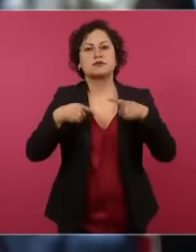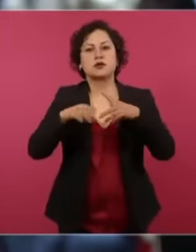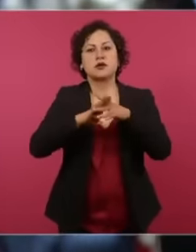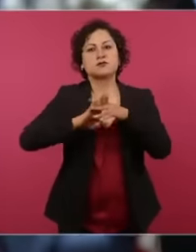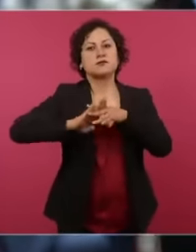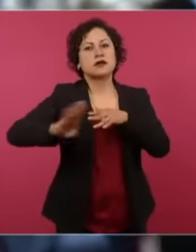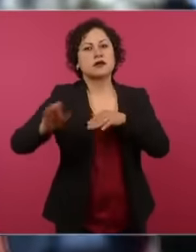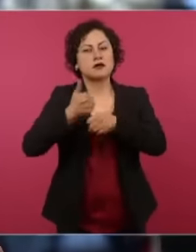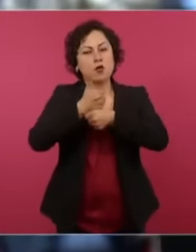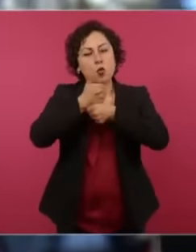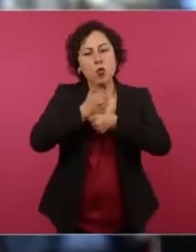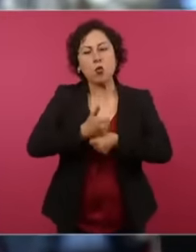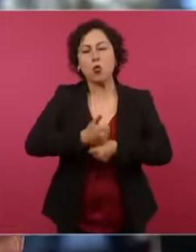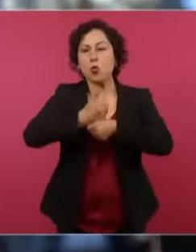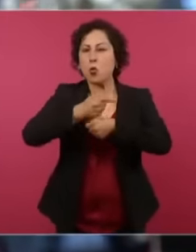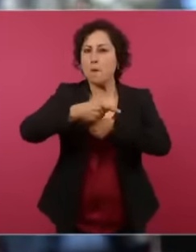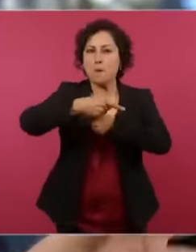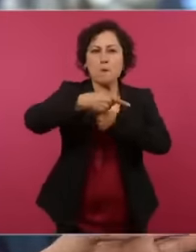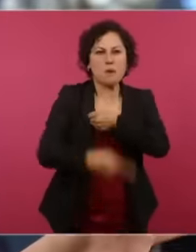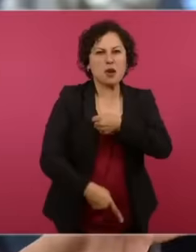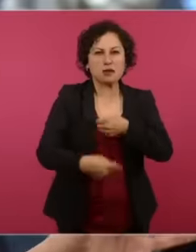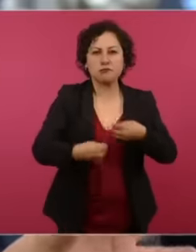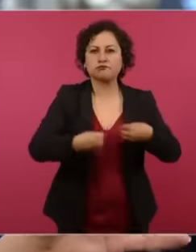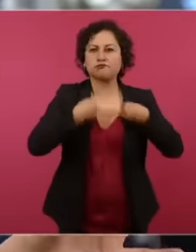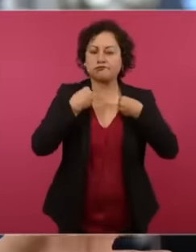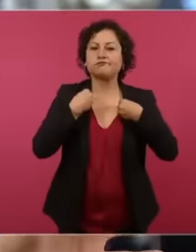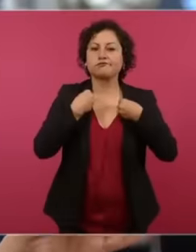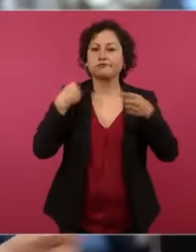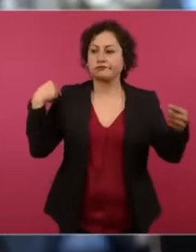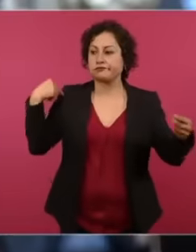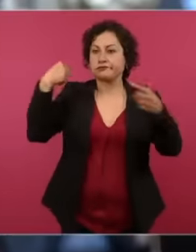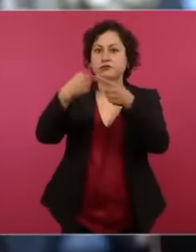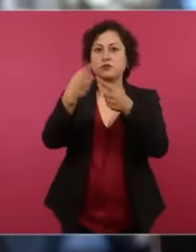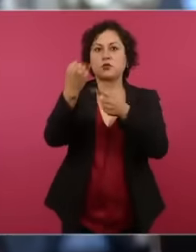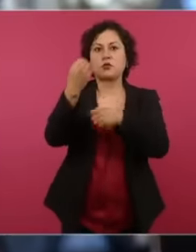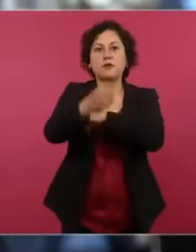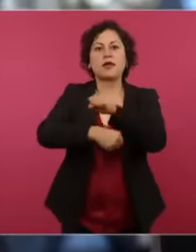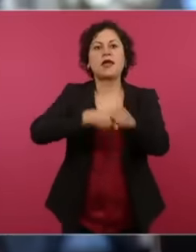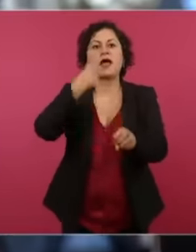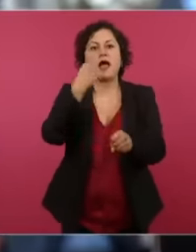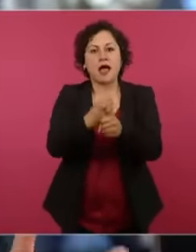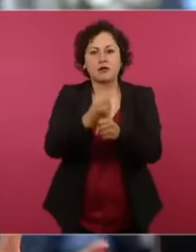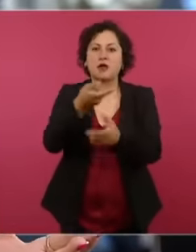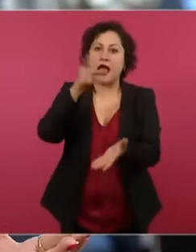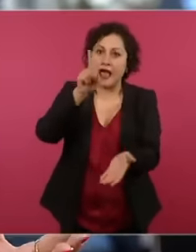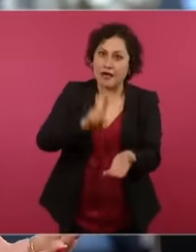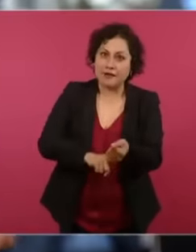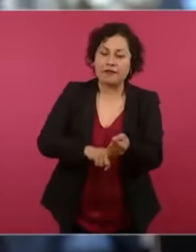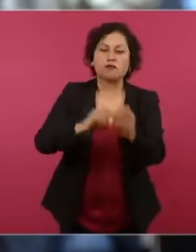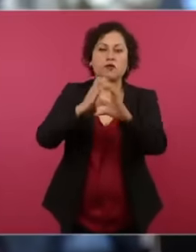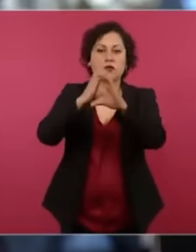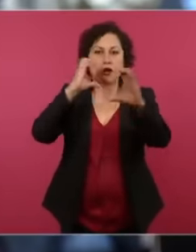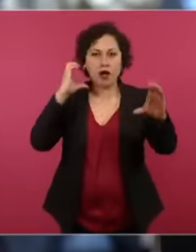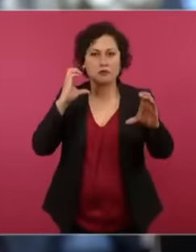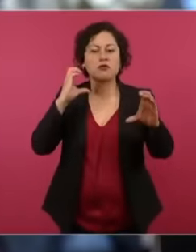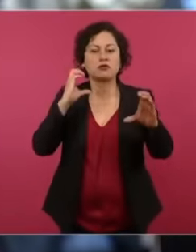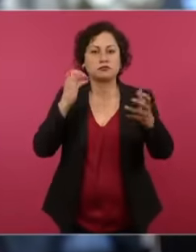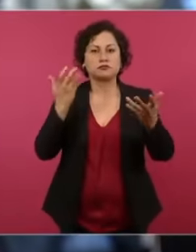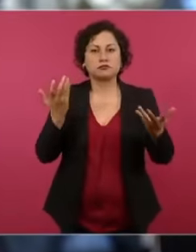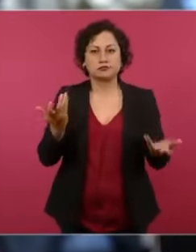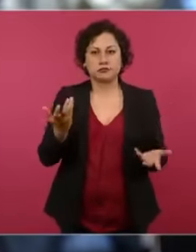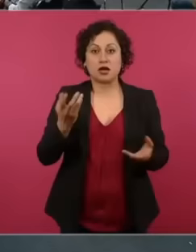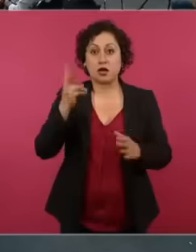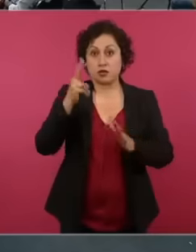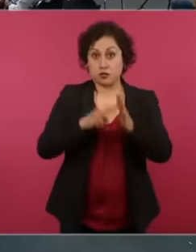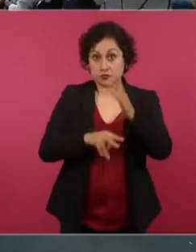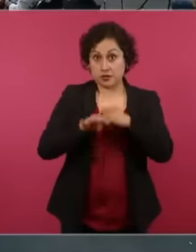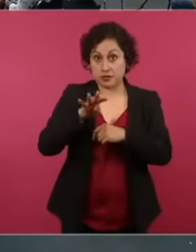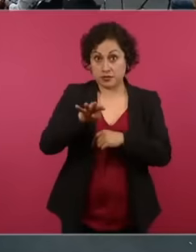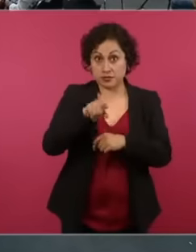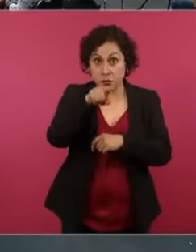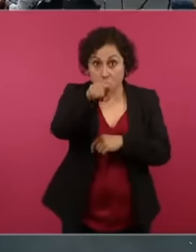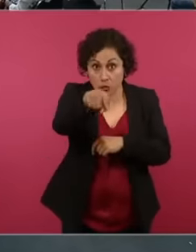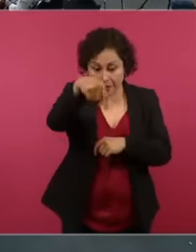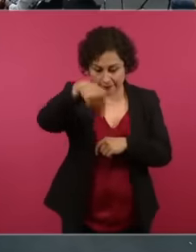recent years. 9 years inside these boxes of trailers, in 2019, here in the morning, you